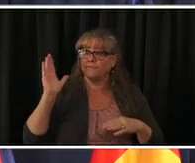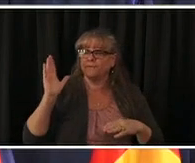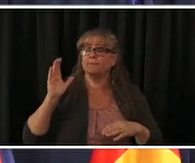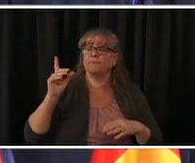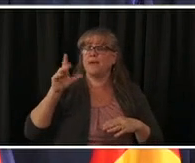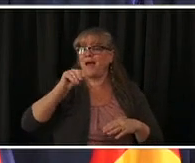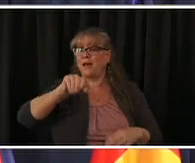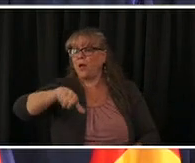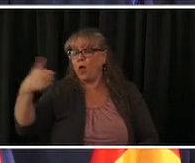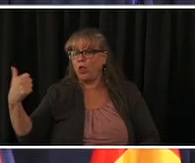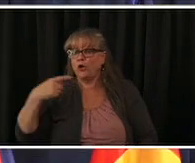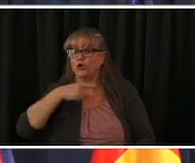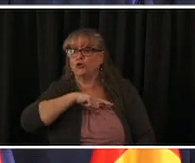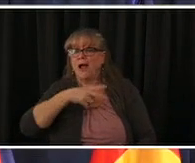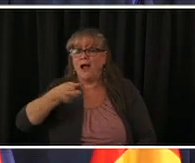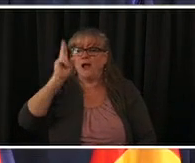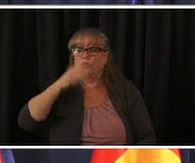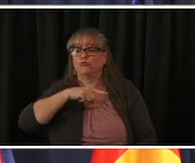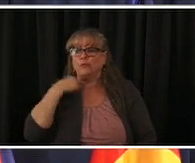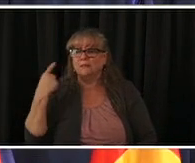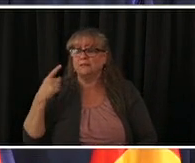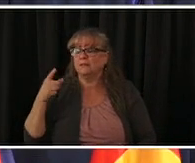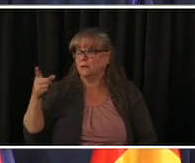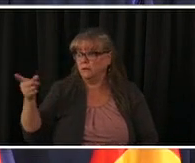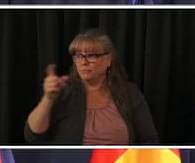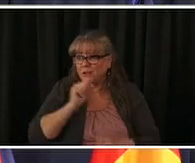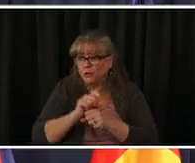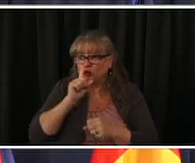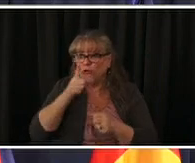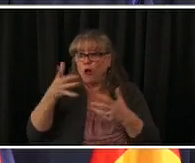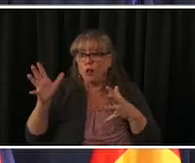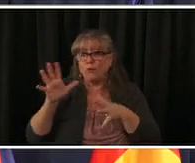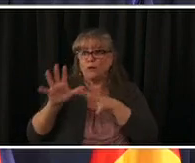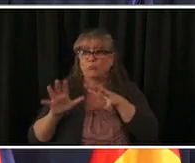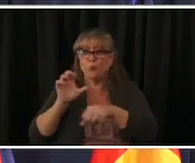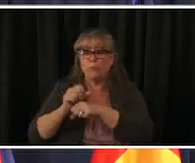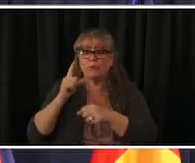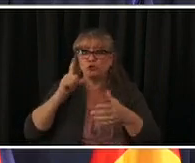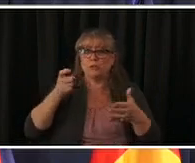hopefully are including over the next week or two uh and then as it opens up to everybody